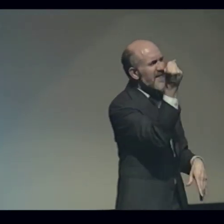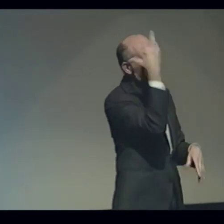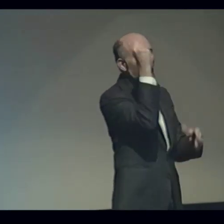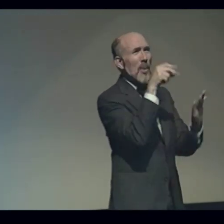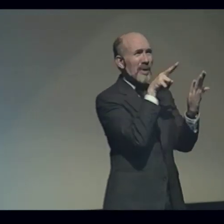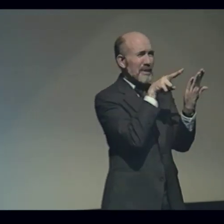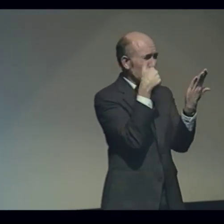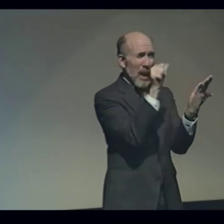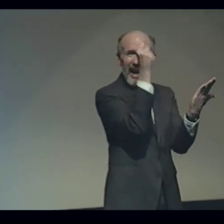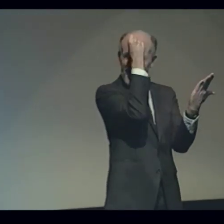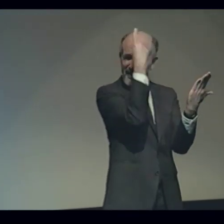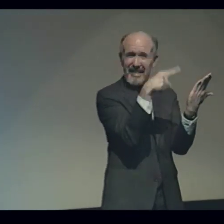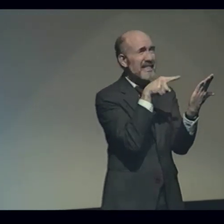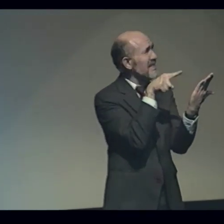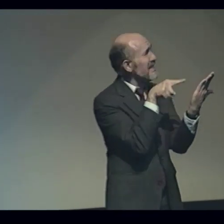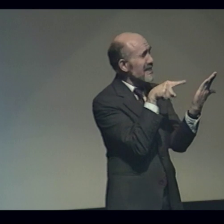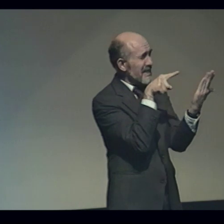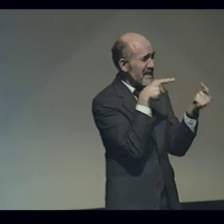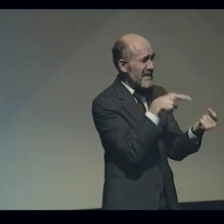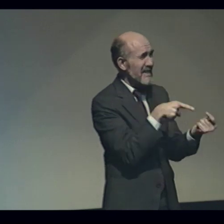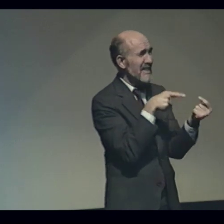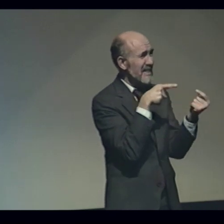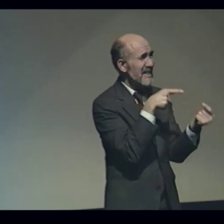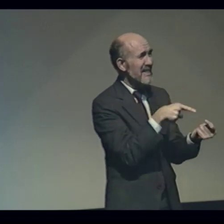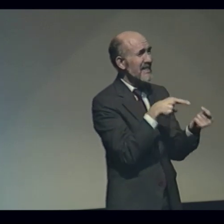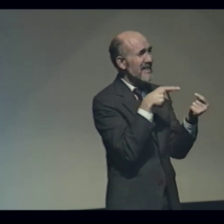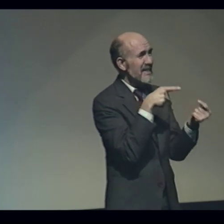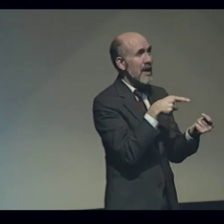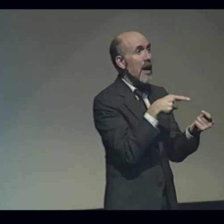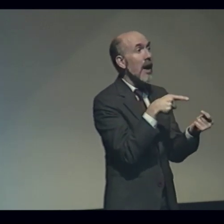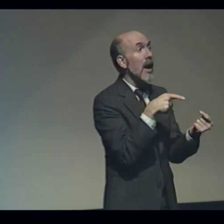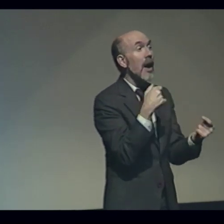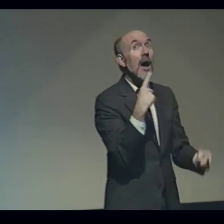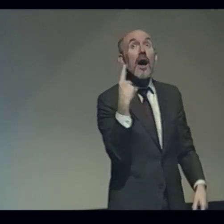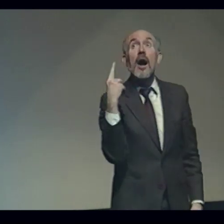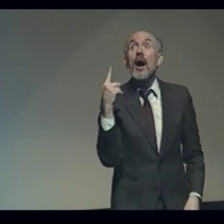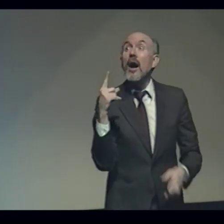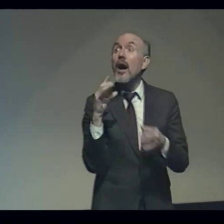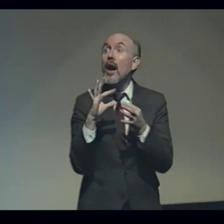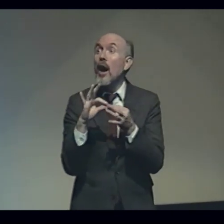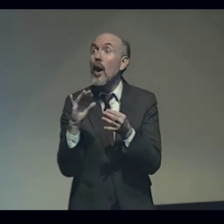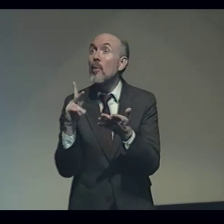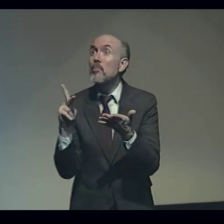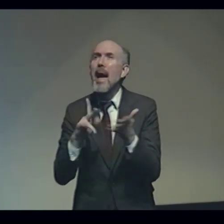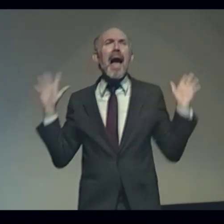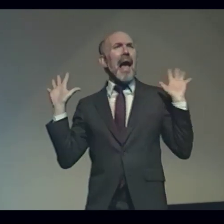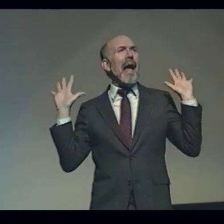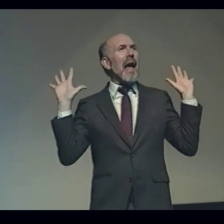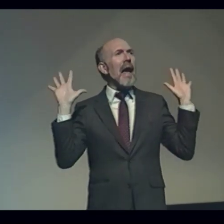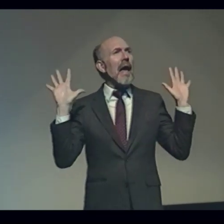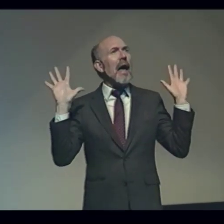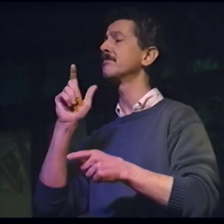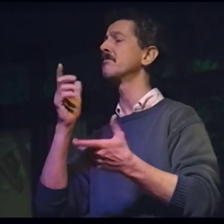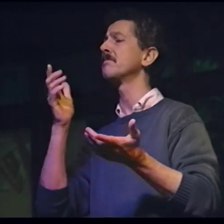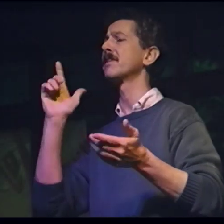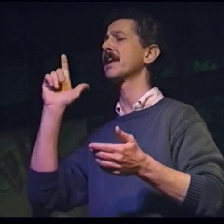I mean, reading and understanding the English was so very difficult. So any time anybody mentioned poetry, we freaked out!